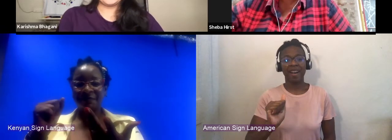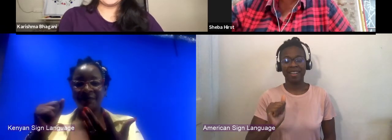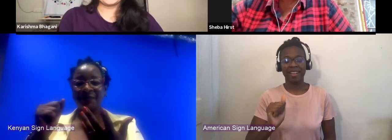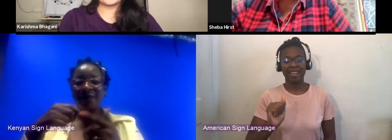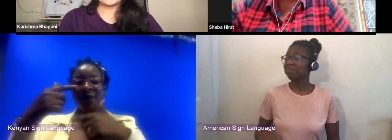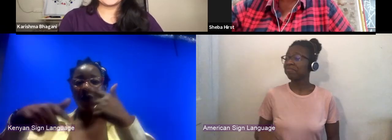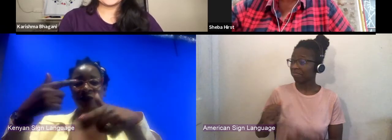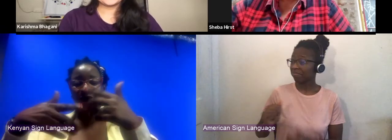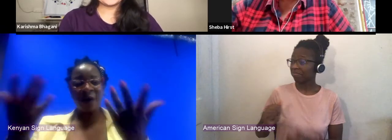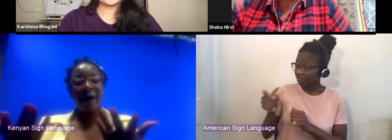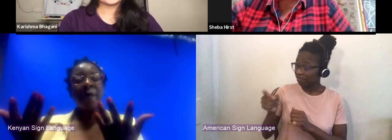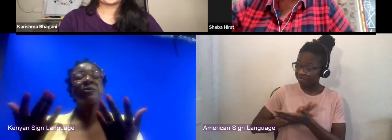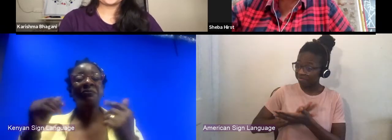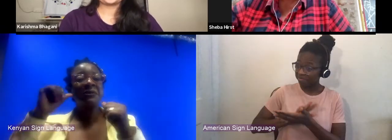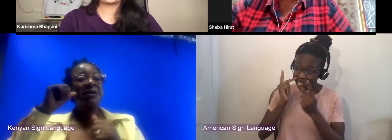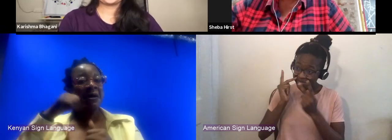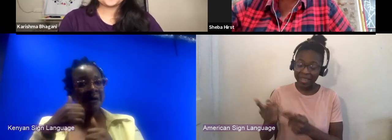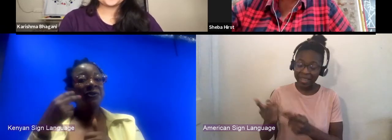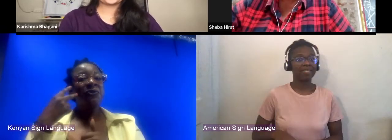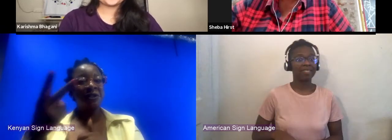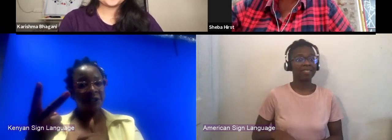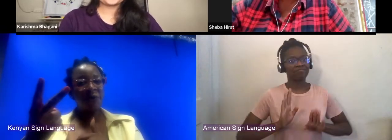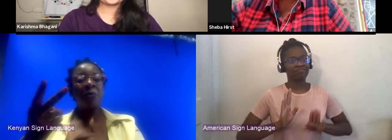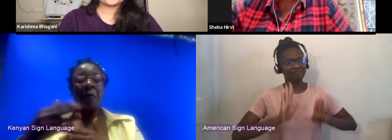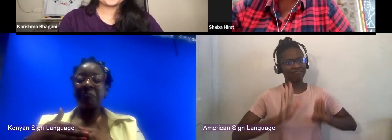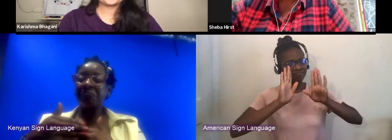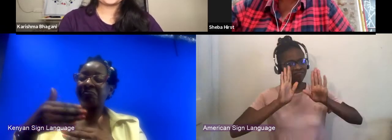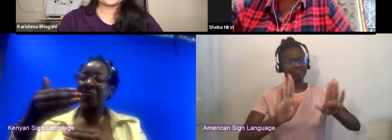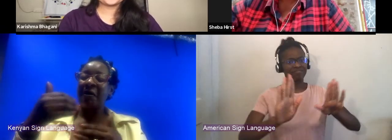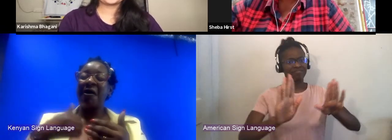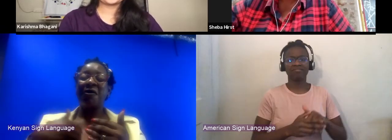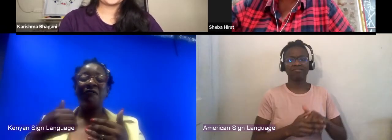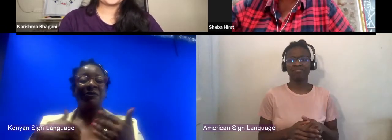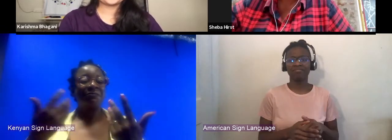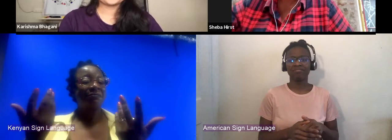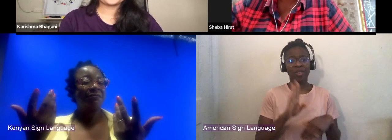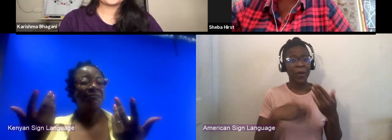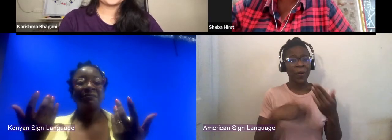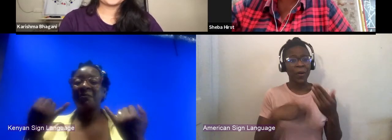It's going great. It's having all the drama of trying to schedule zoom conversations